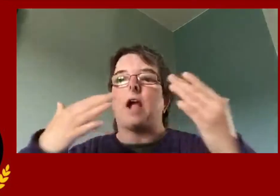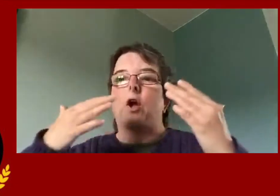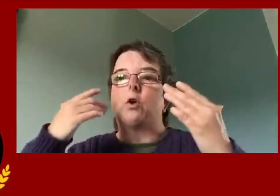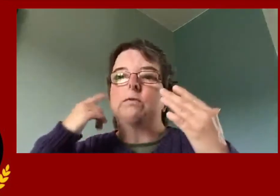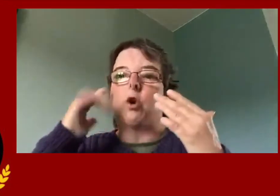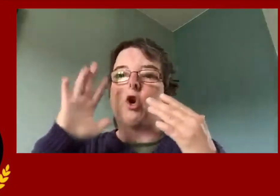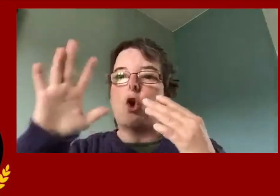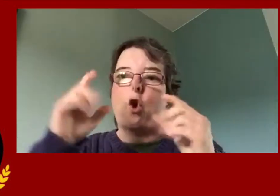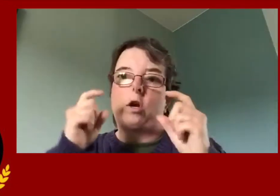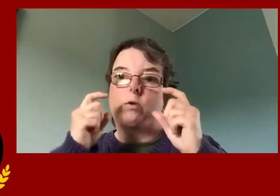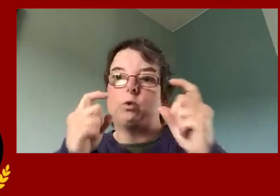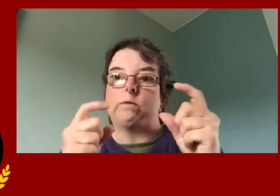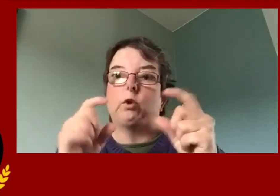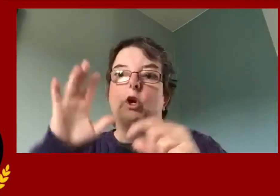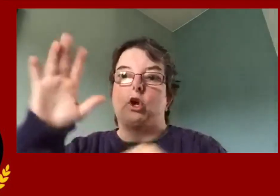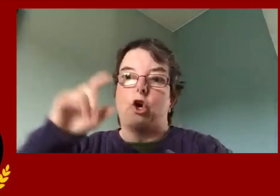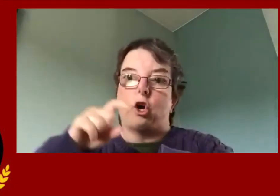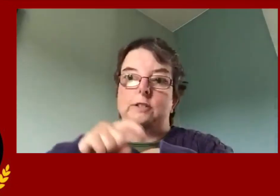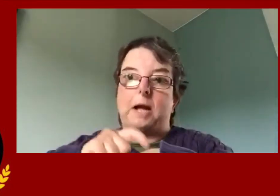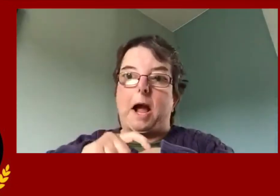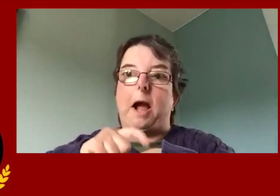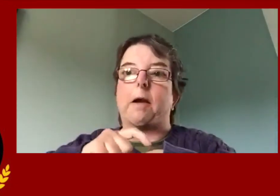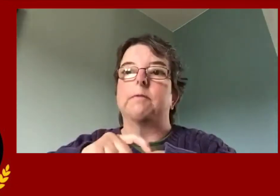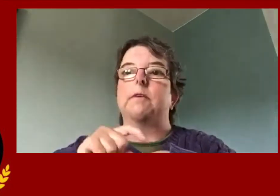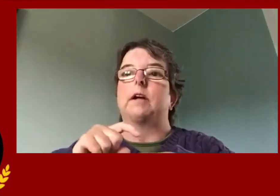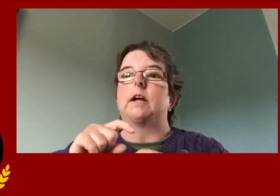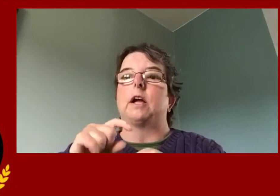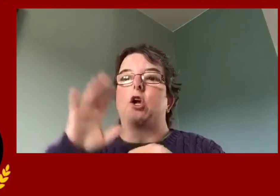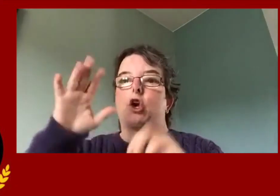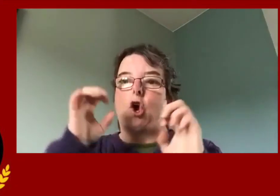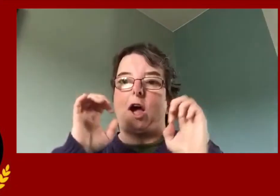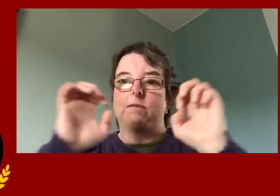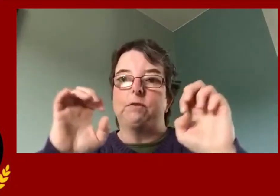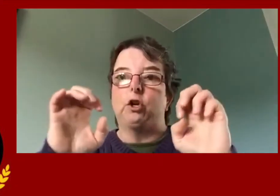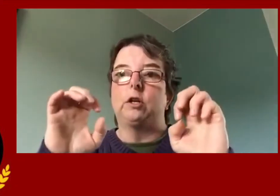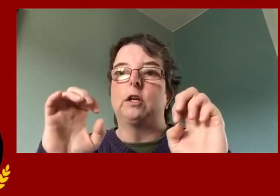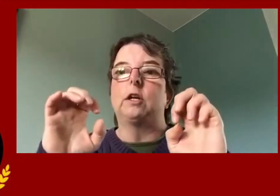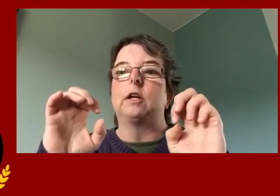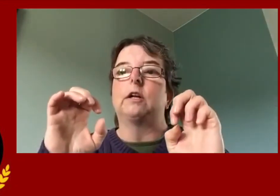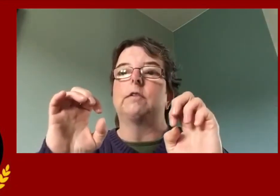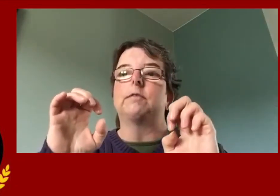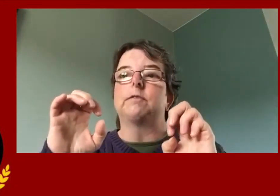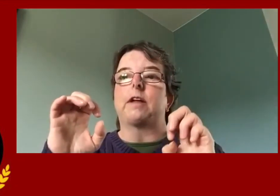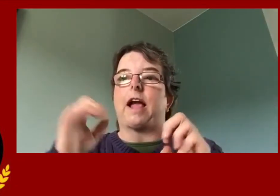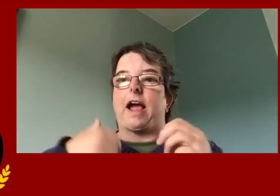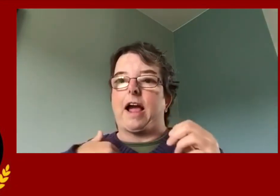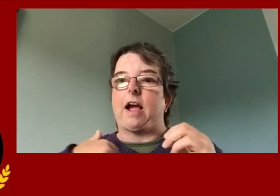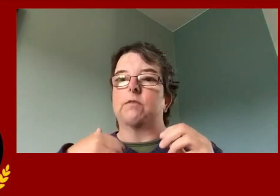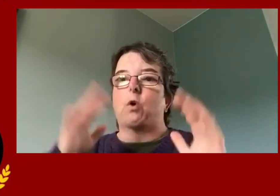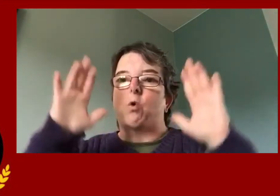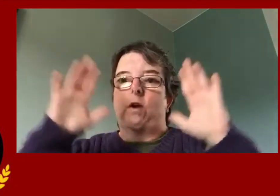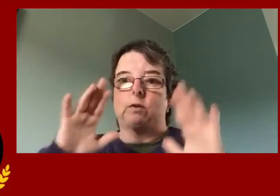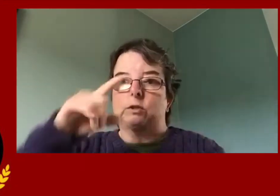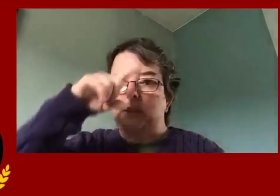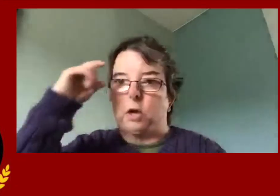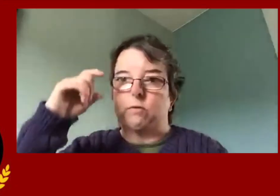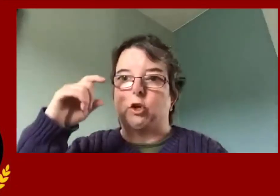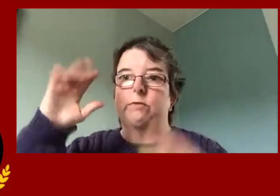Thank you for your contributions, your time, and your efforts.